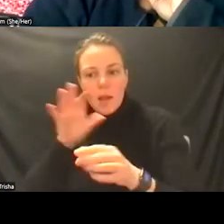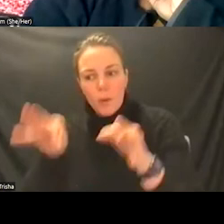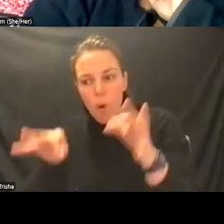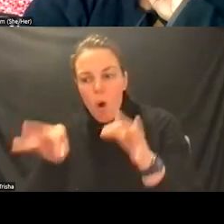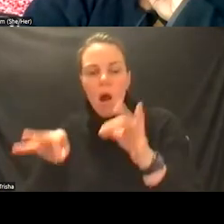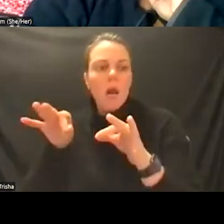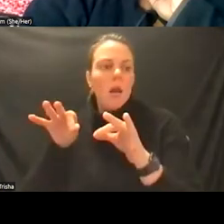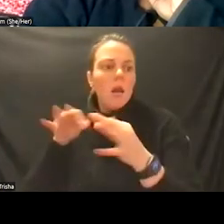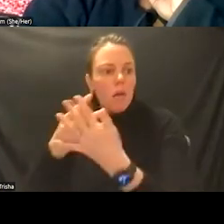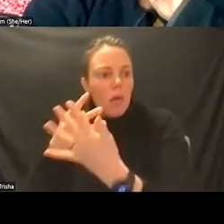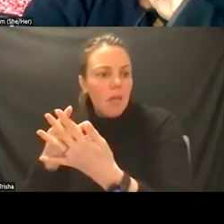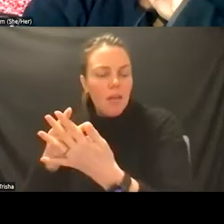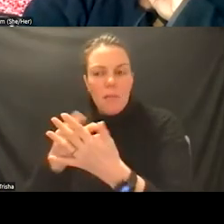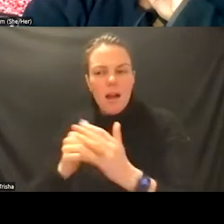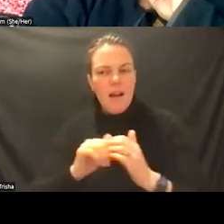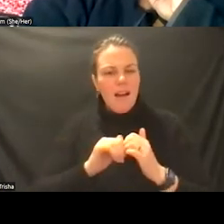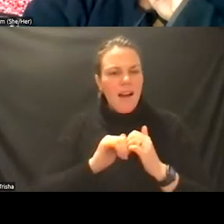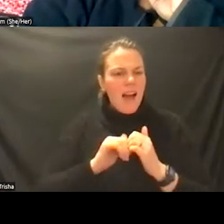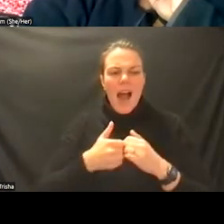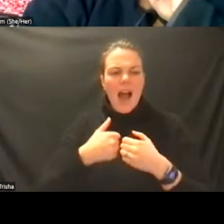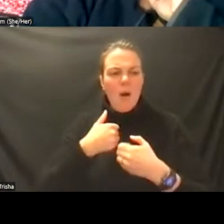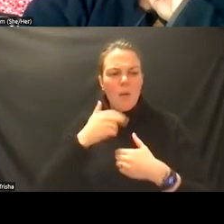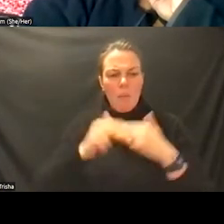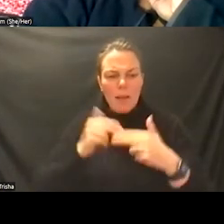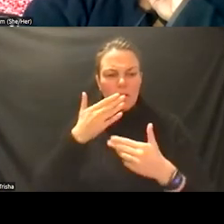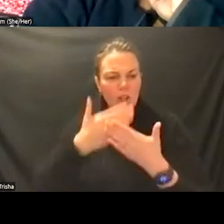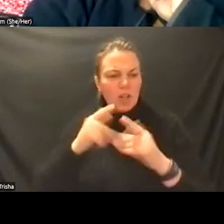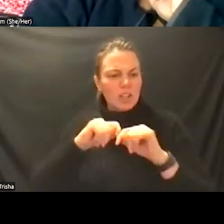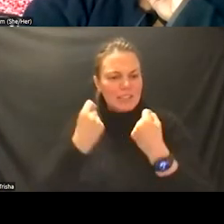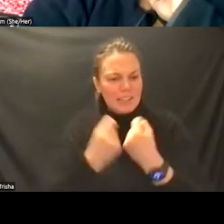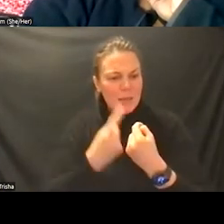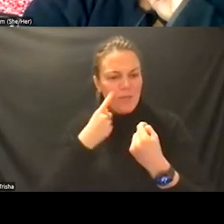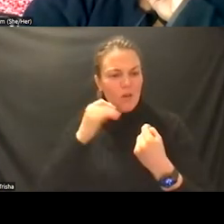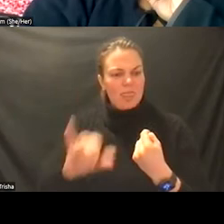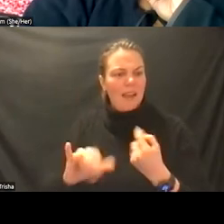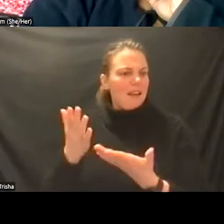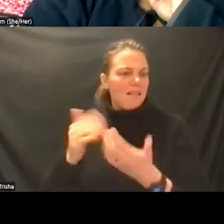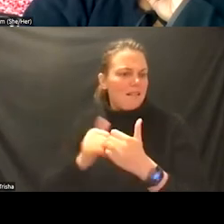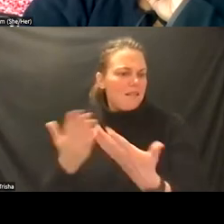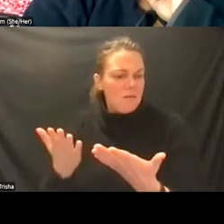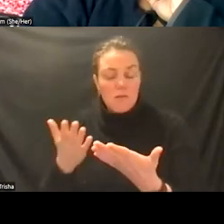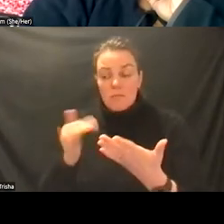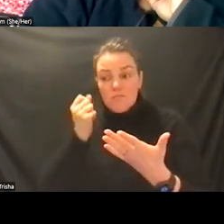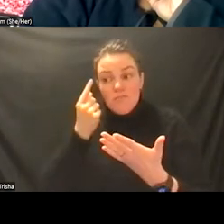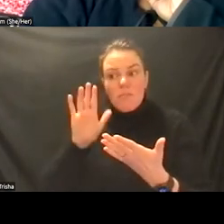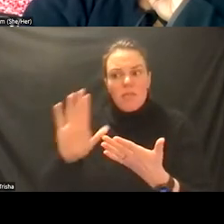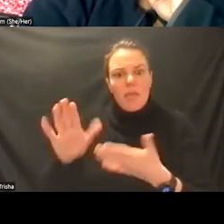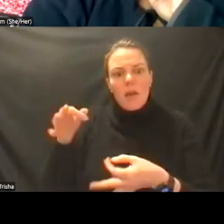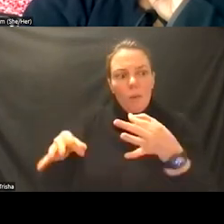a collaborative team for the services that don't necessarily fit neatly into what we would call the